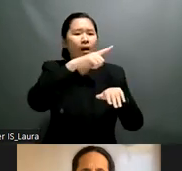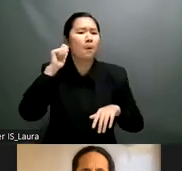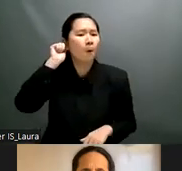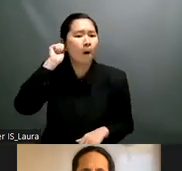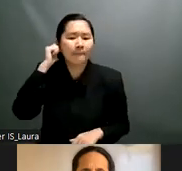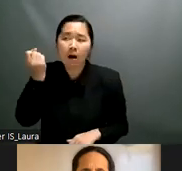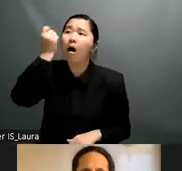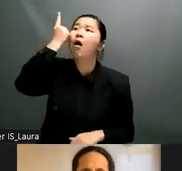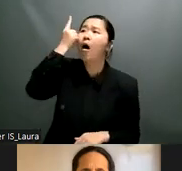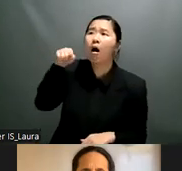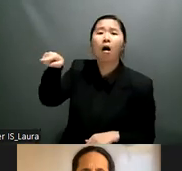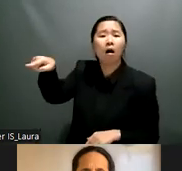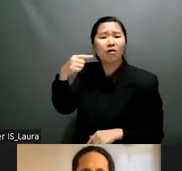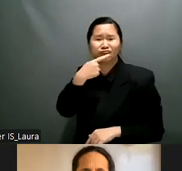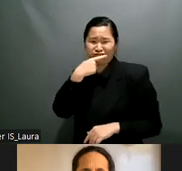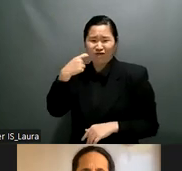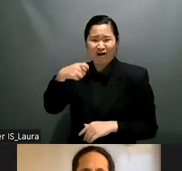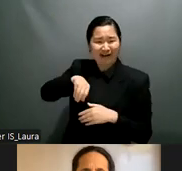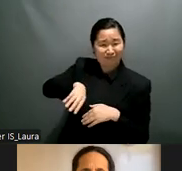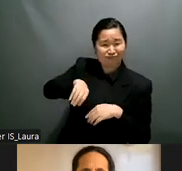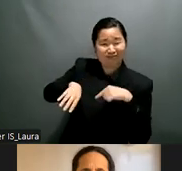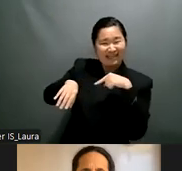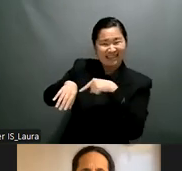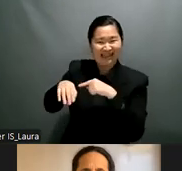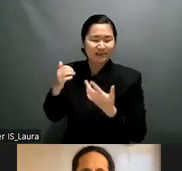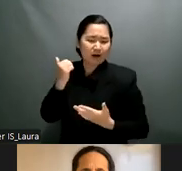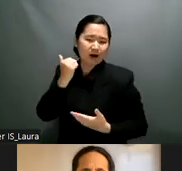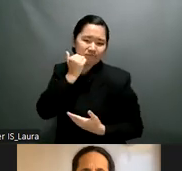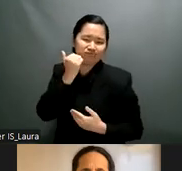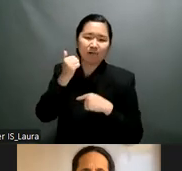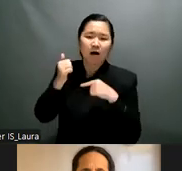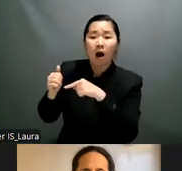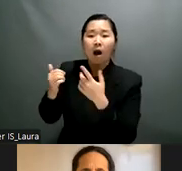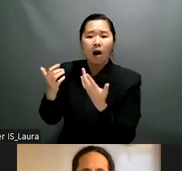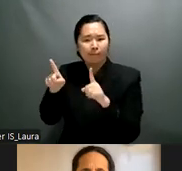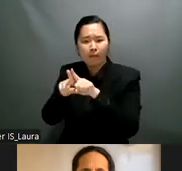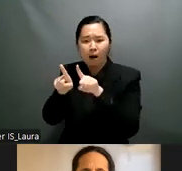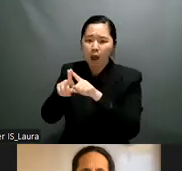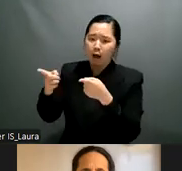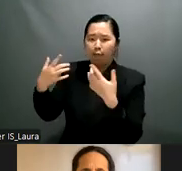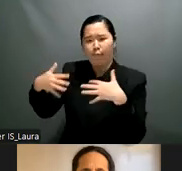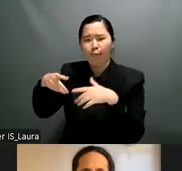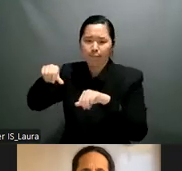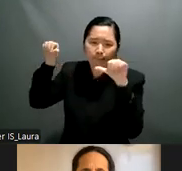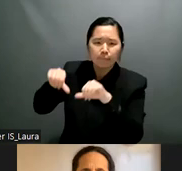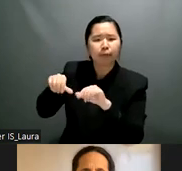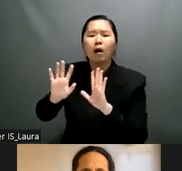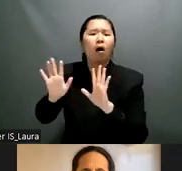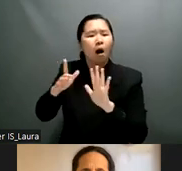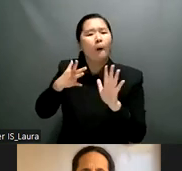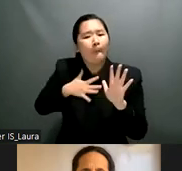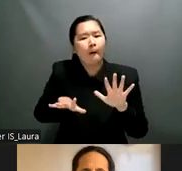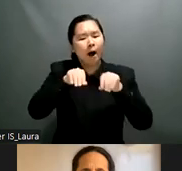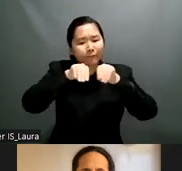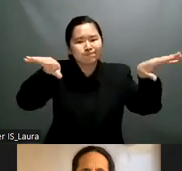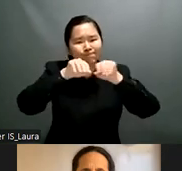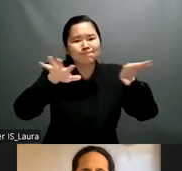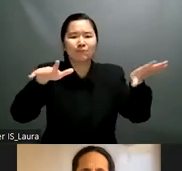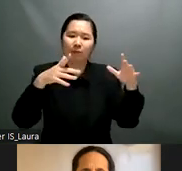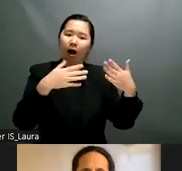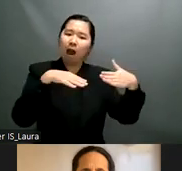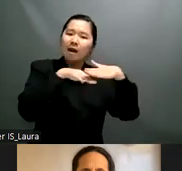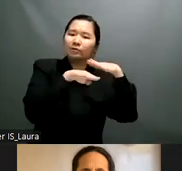so we are trying to create a real impact that this material can be used later for